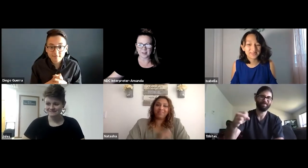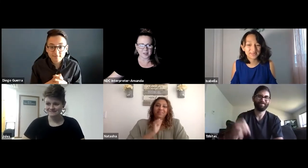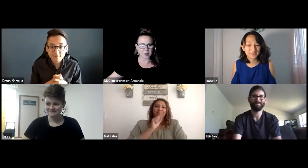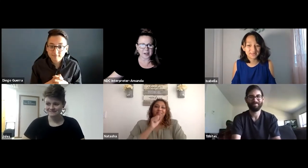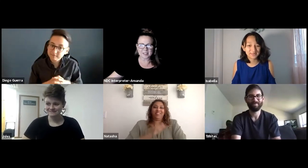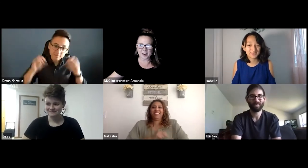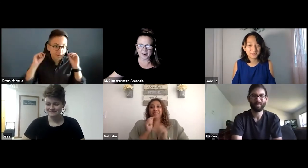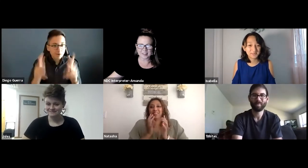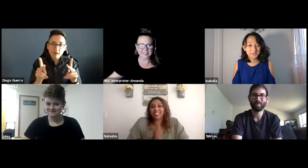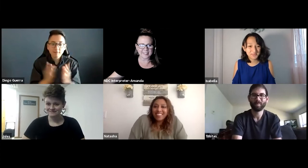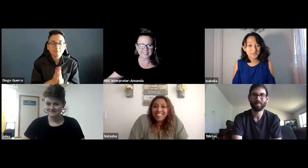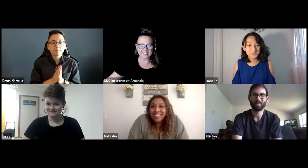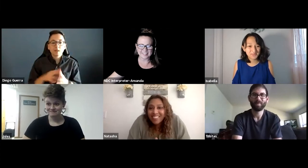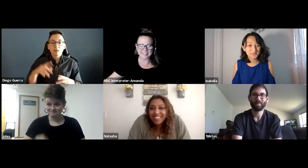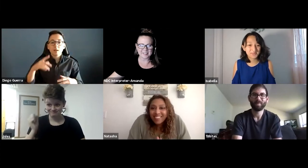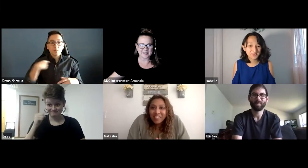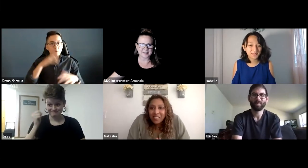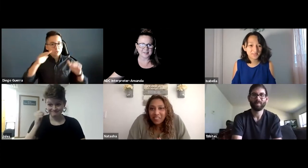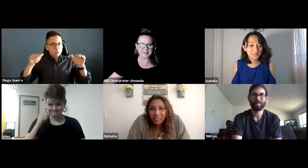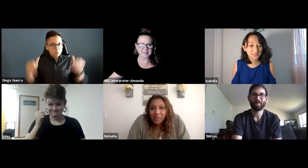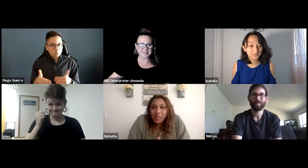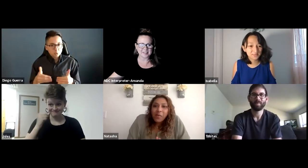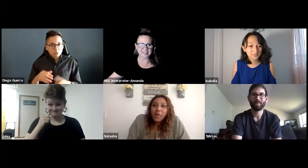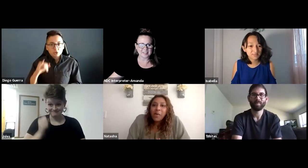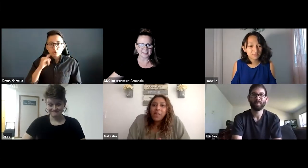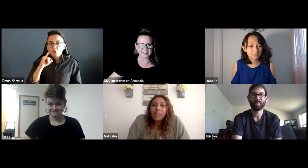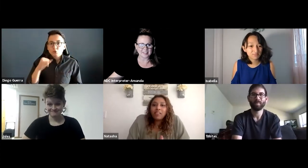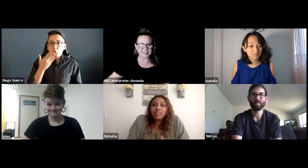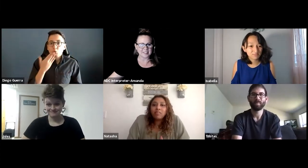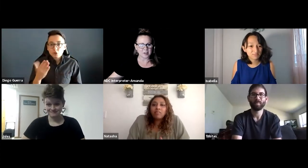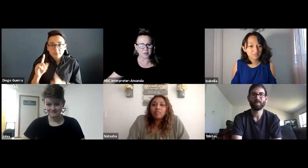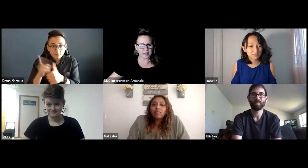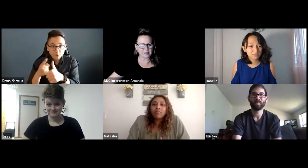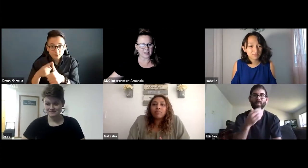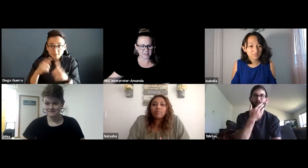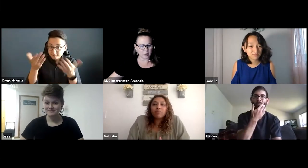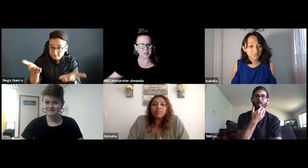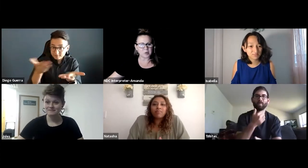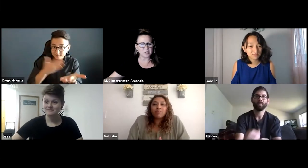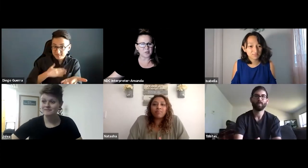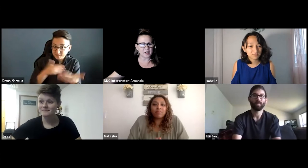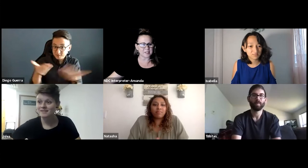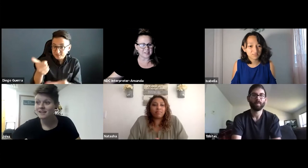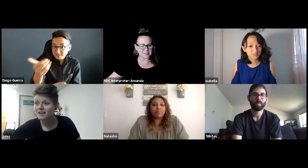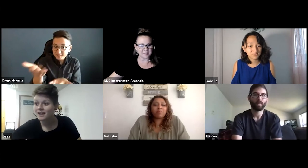Y'all ready to start in Yes. Great. Let's start with Jules first.